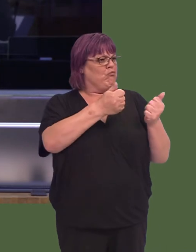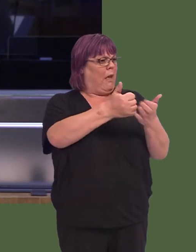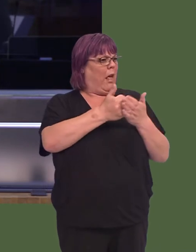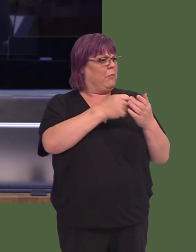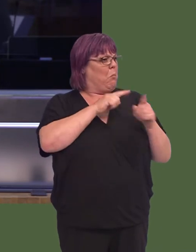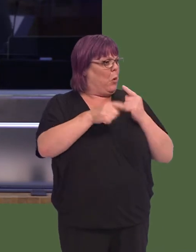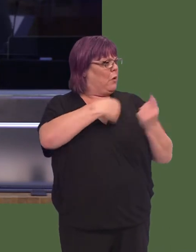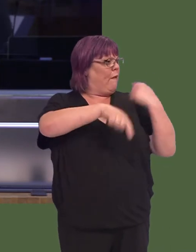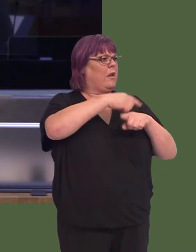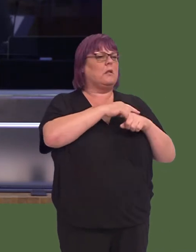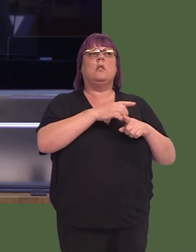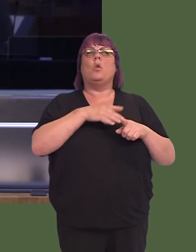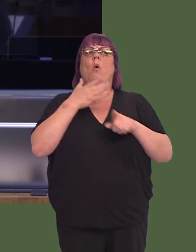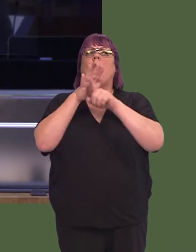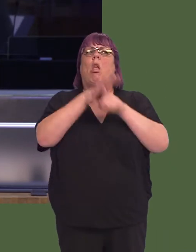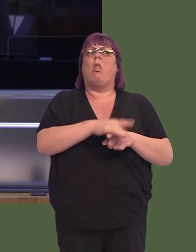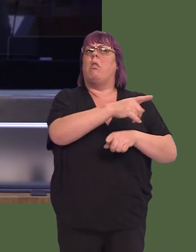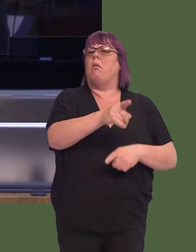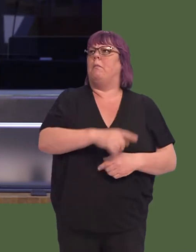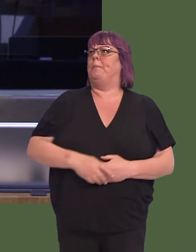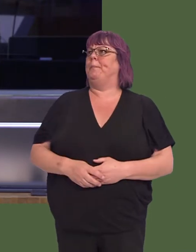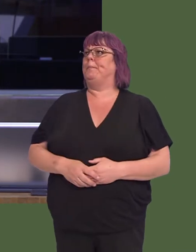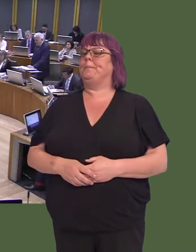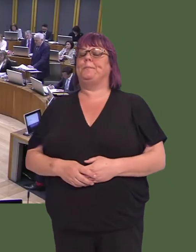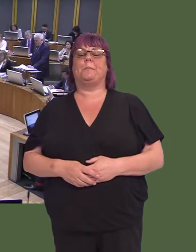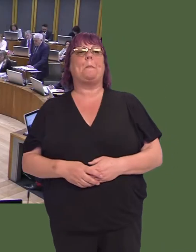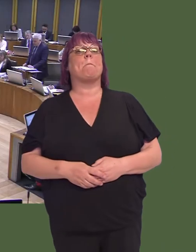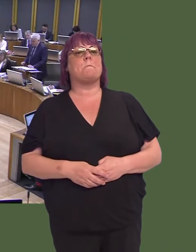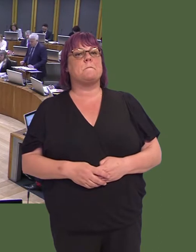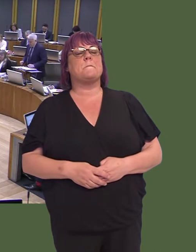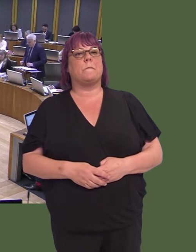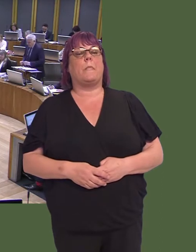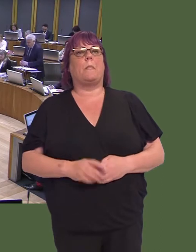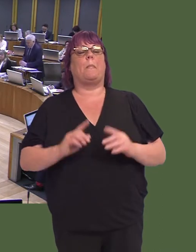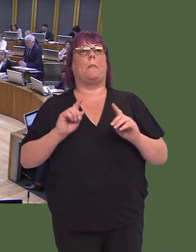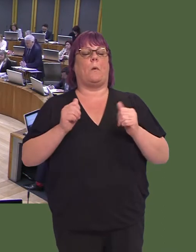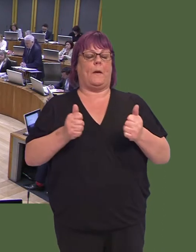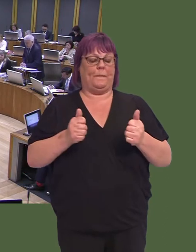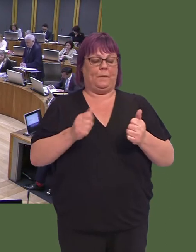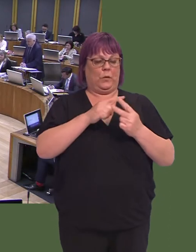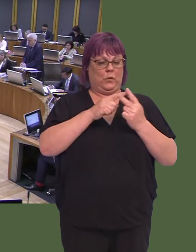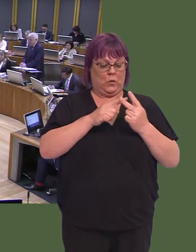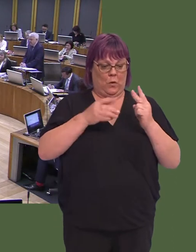the maximum number of people and not disadvantage them. Carwyn Jones AM: There are two objectives, to my mind, to the exercise: first of all,